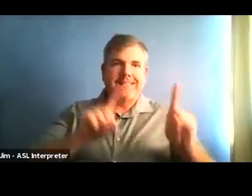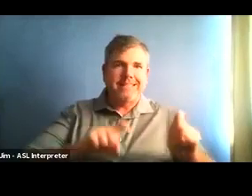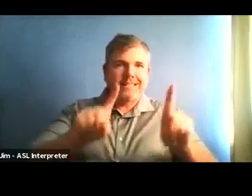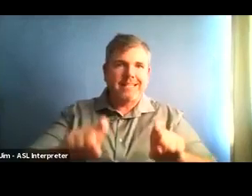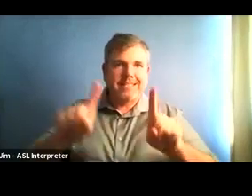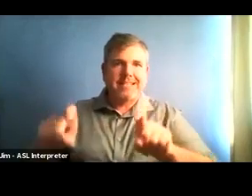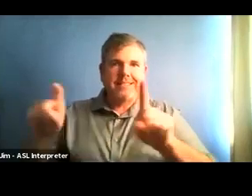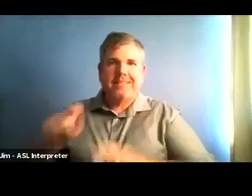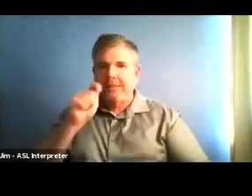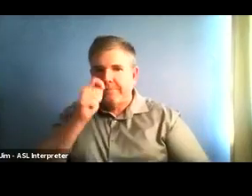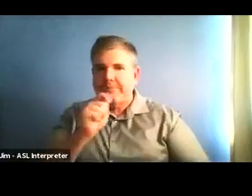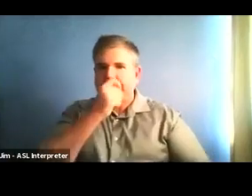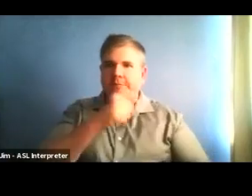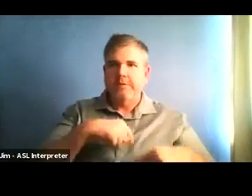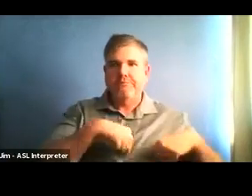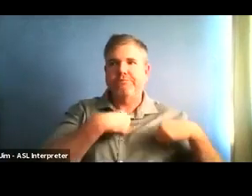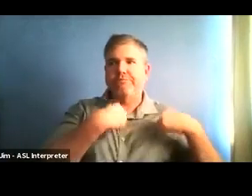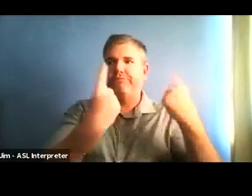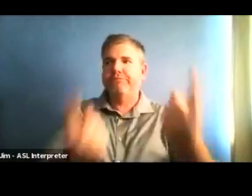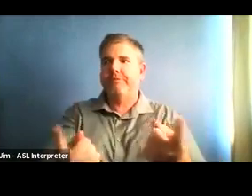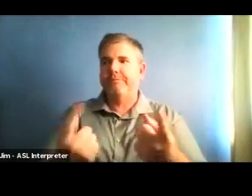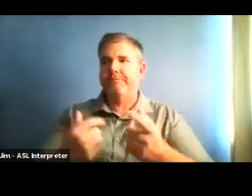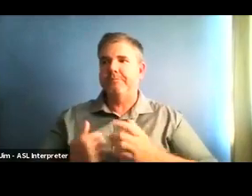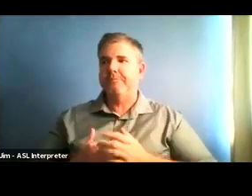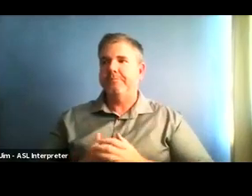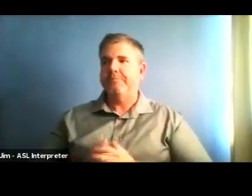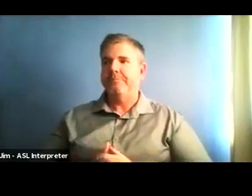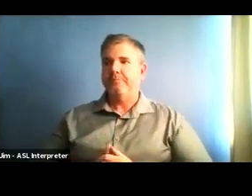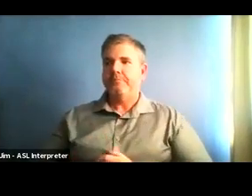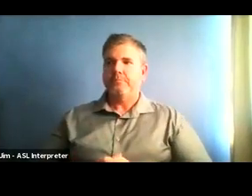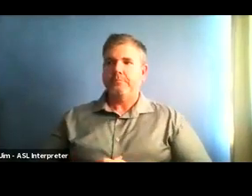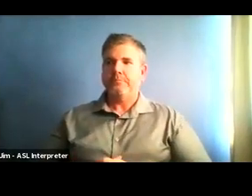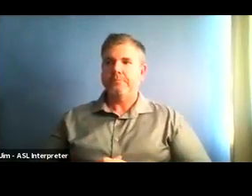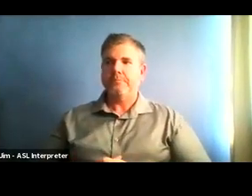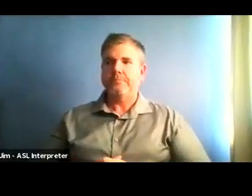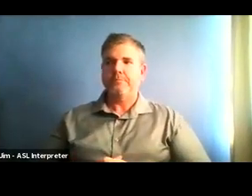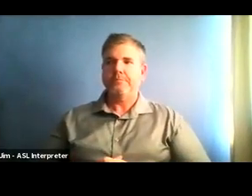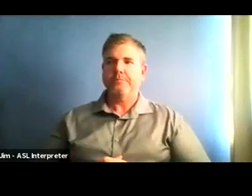Along with the terrible news of our increase in six deaths, I just like to